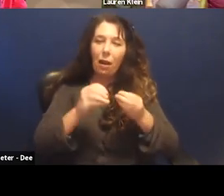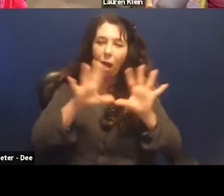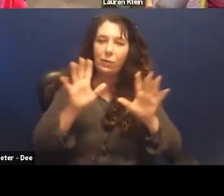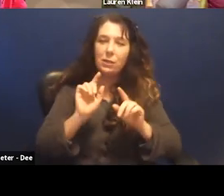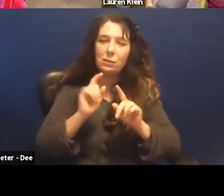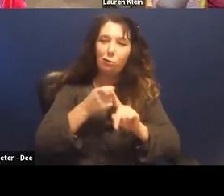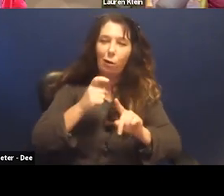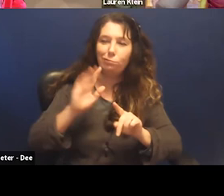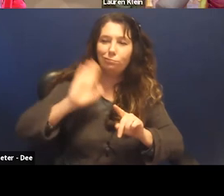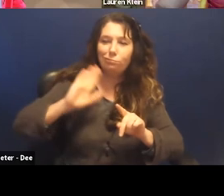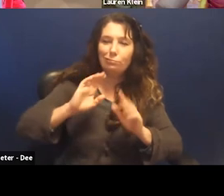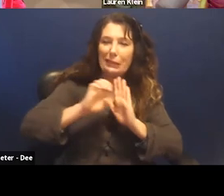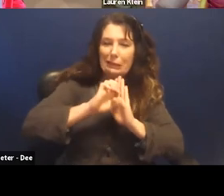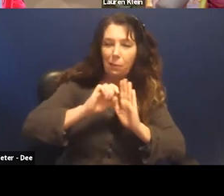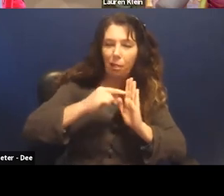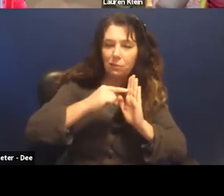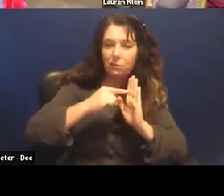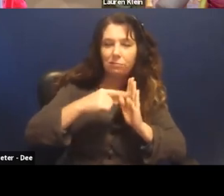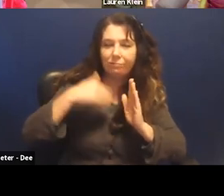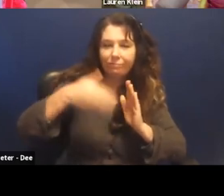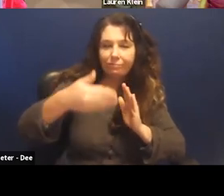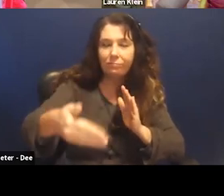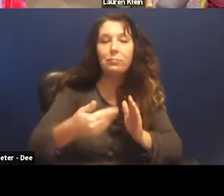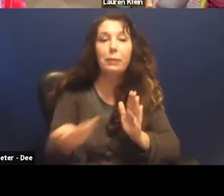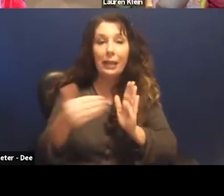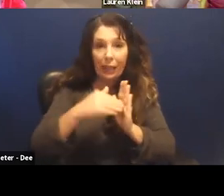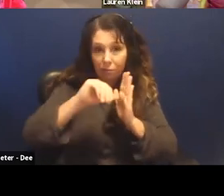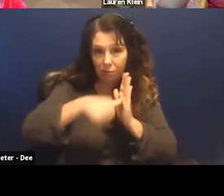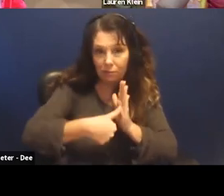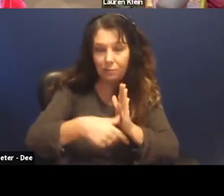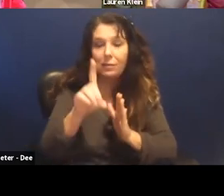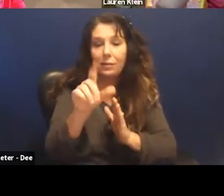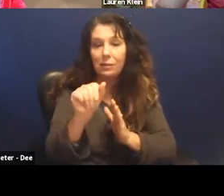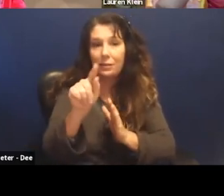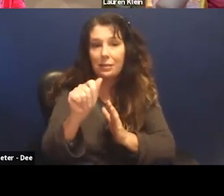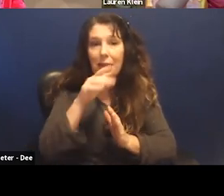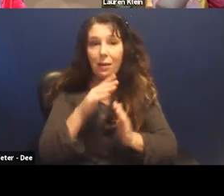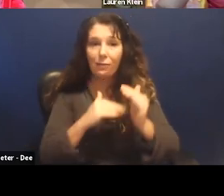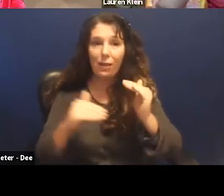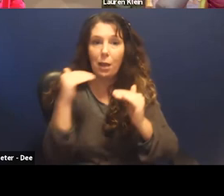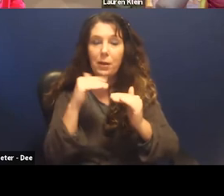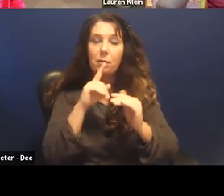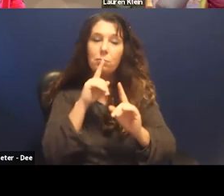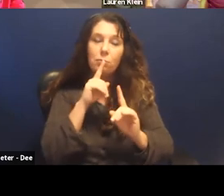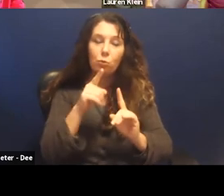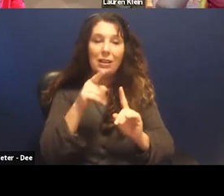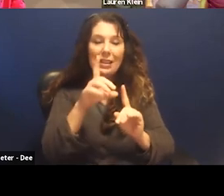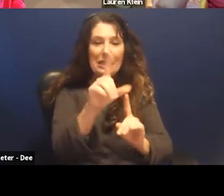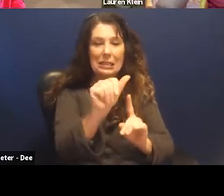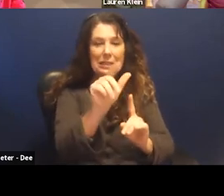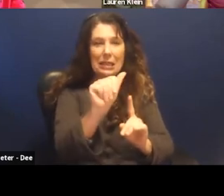But just to reiterate it here, that data feminism, really requires an expanded definition of data science.